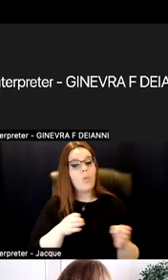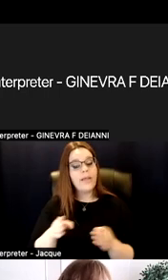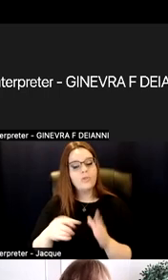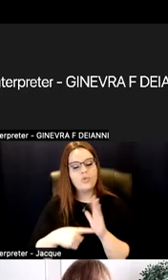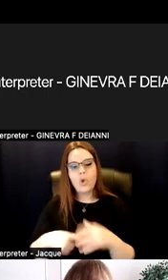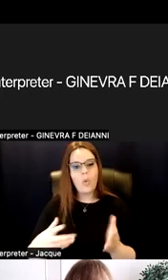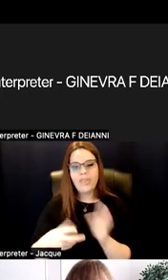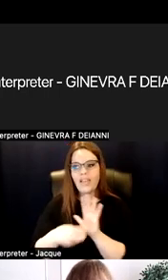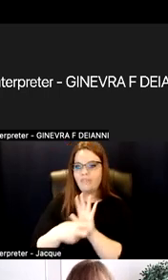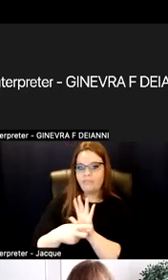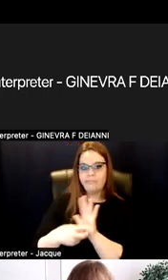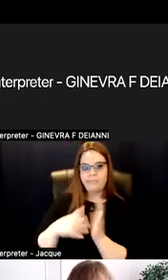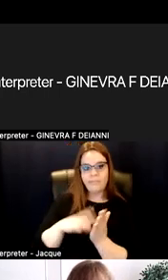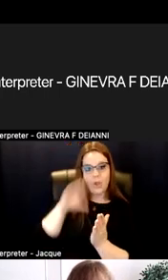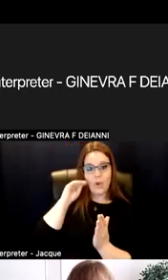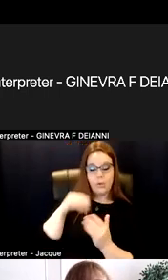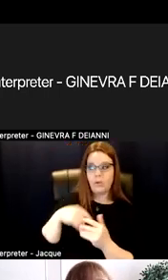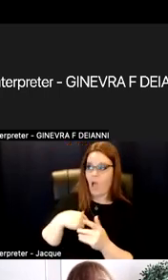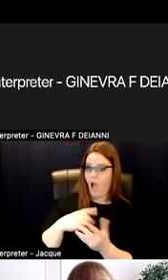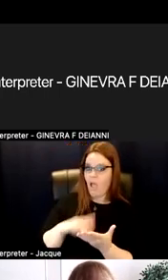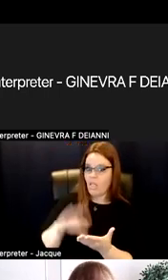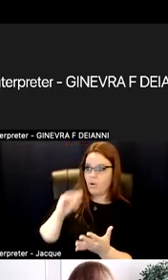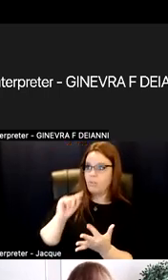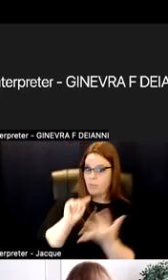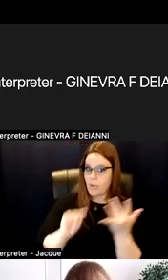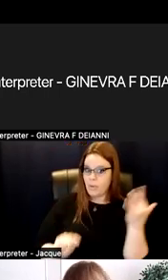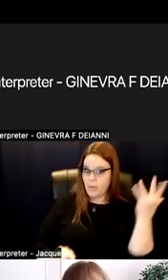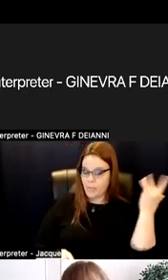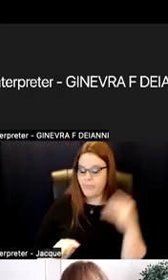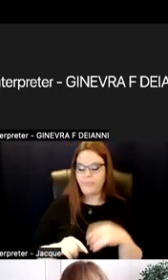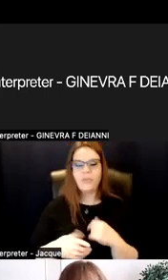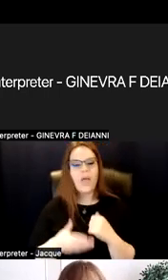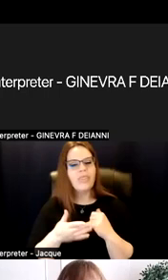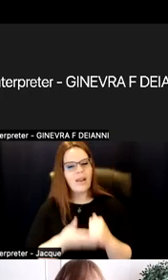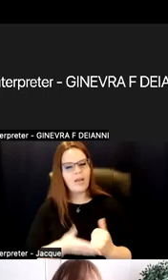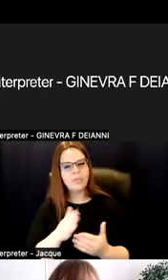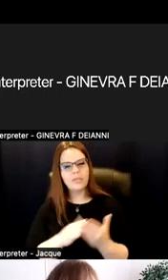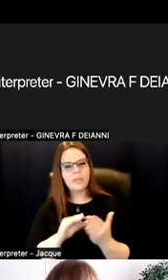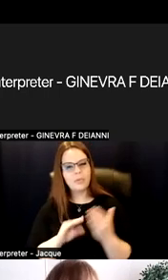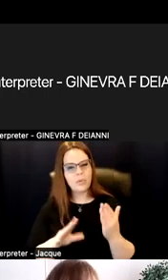It's something that helps some of our students who may feel like text is not their best way,